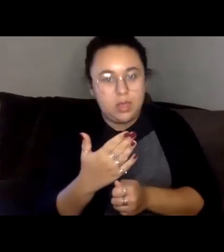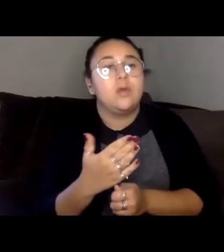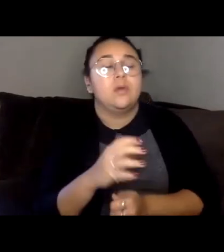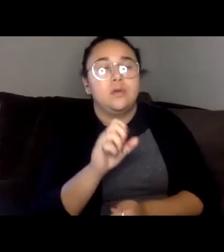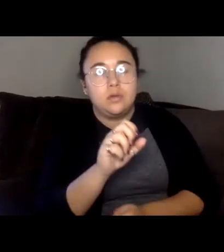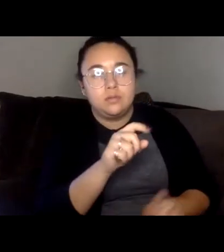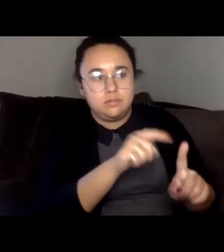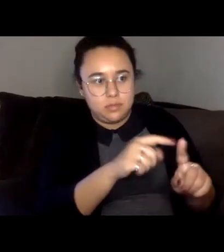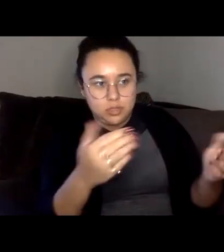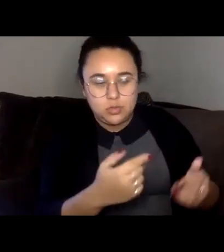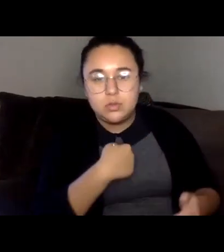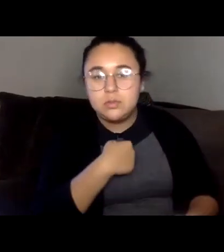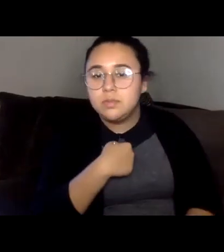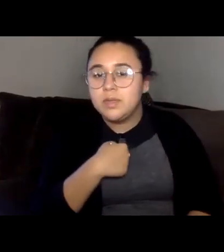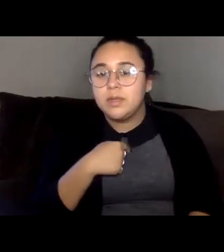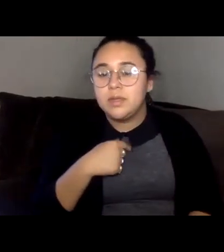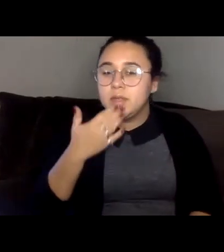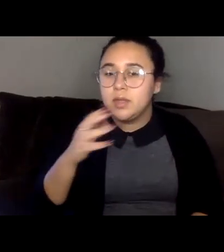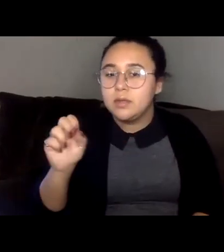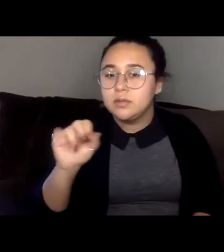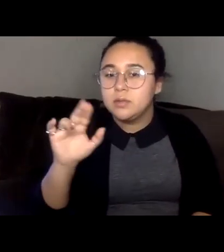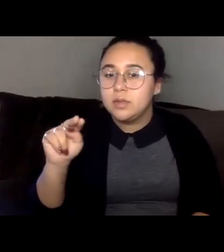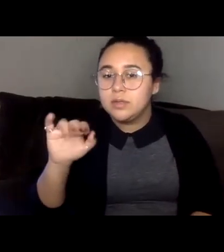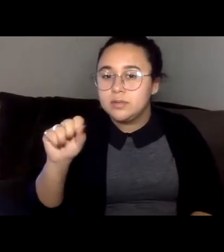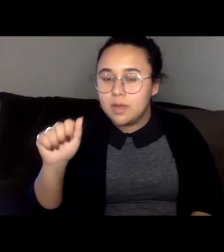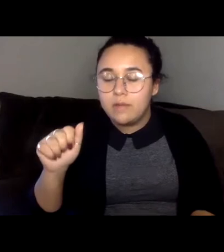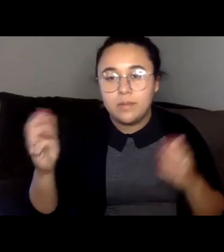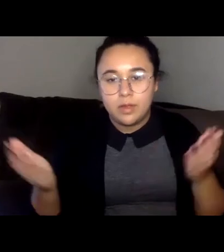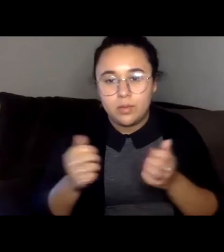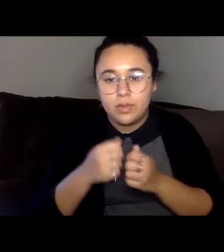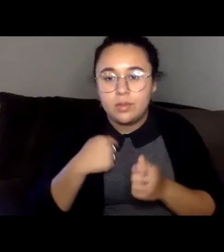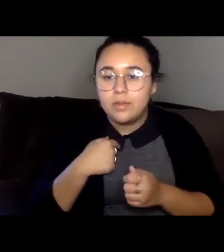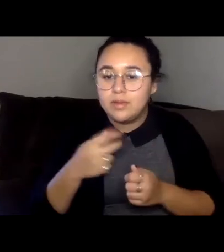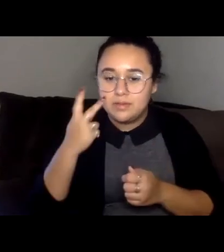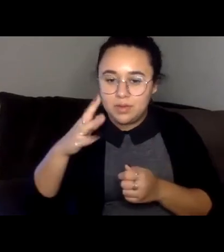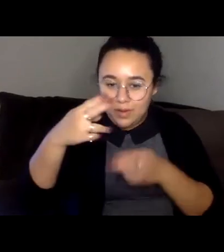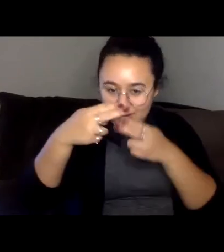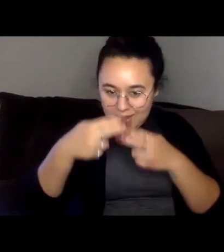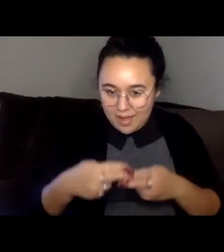It's really fun to see all your names popping up in the participants list and I wish I could